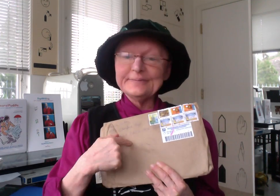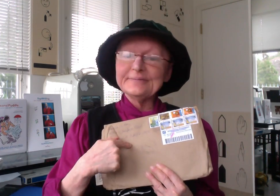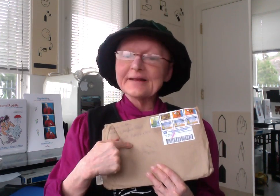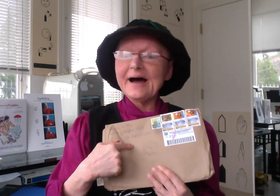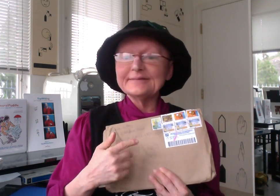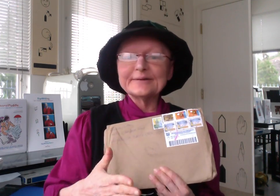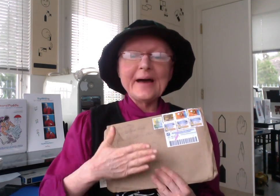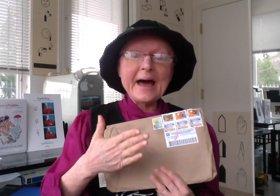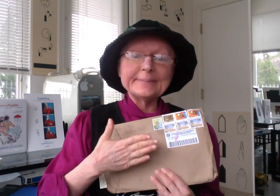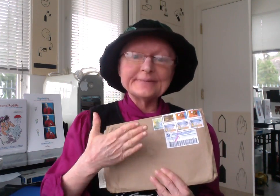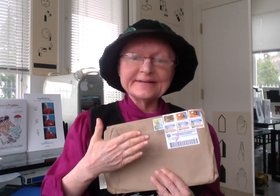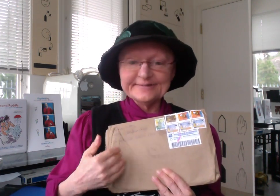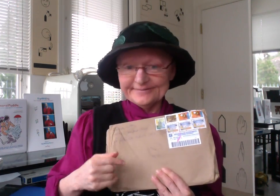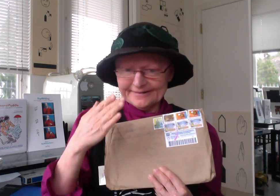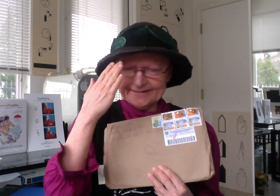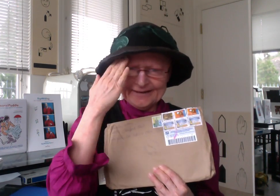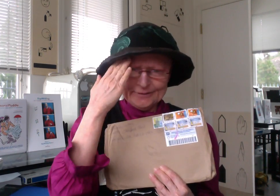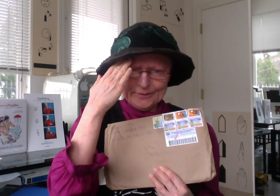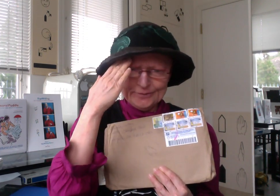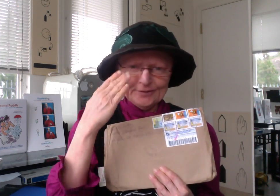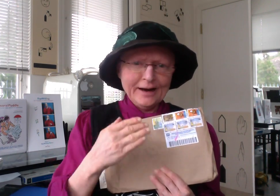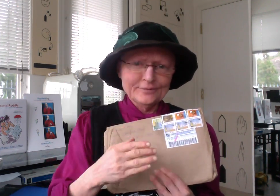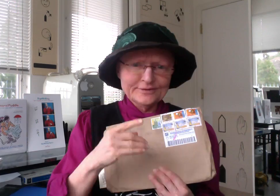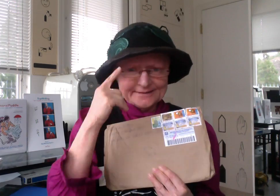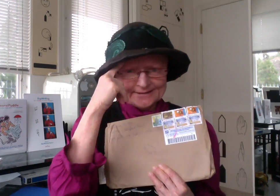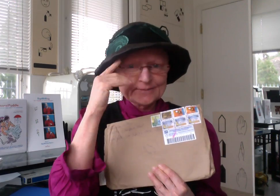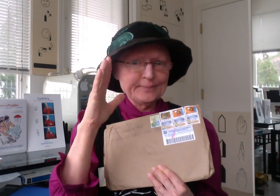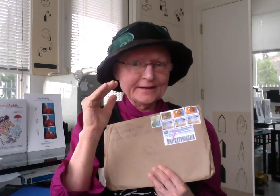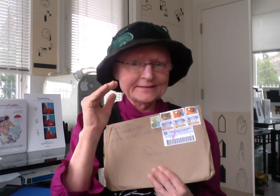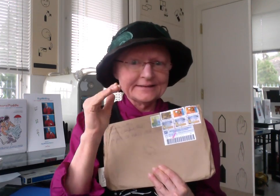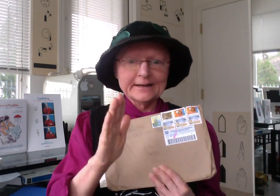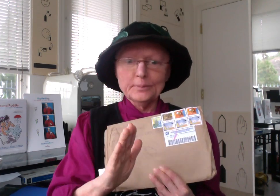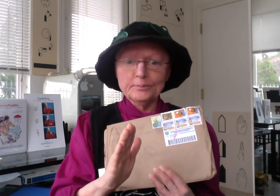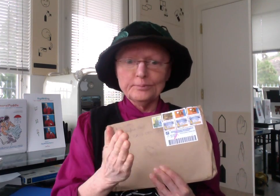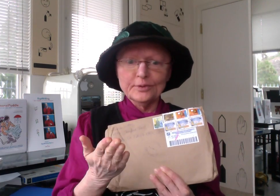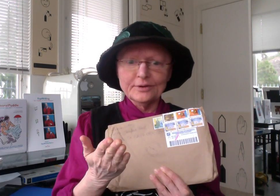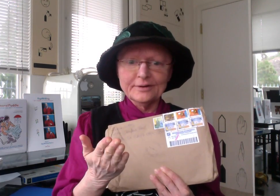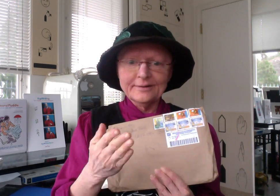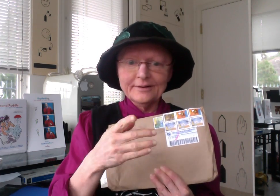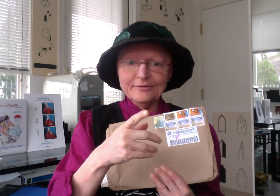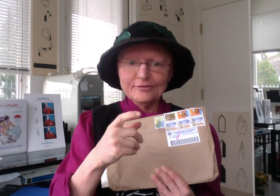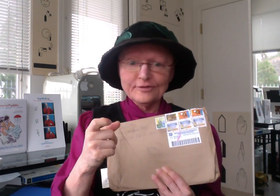I'm so happy because I know I was expecting a book from